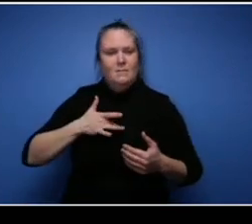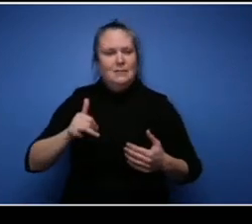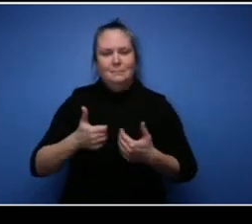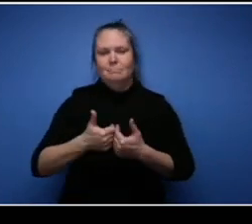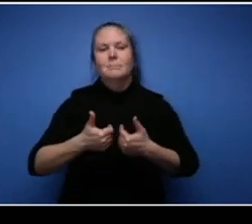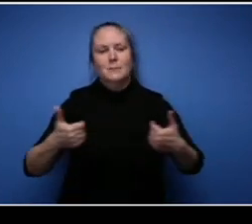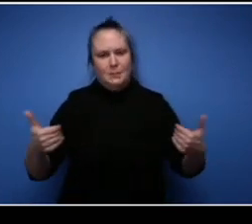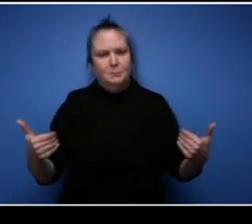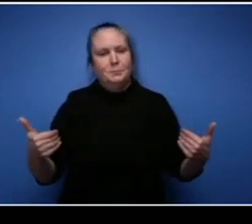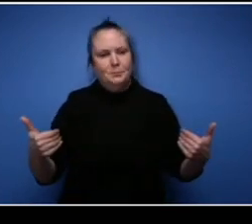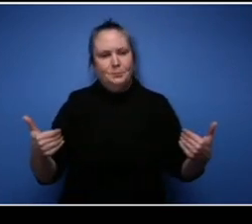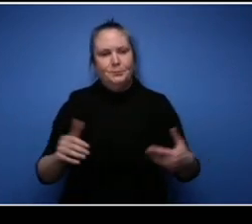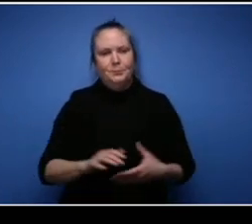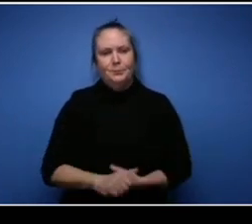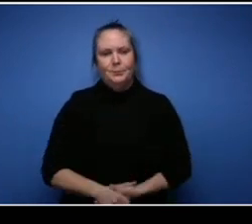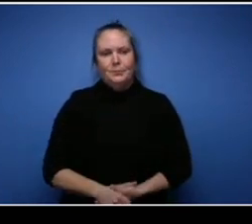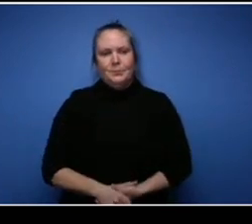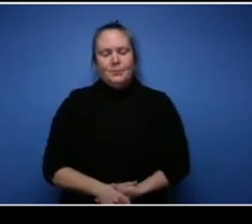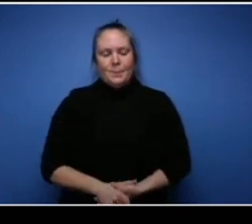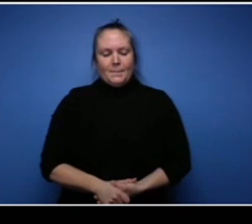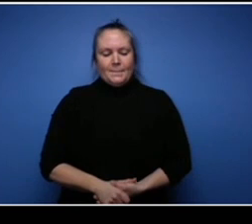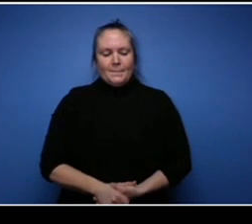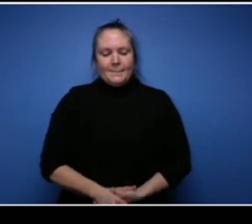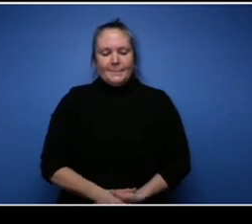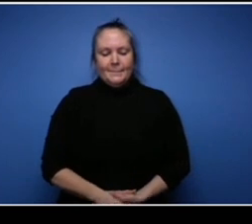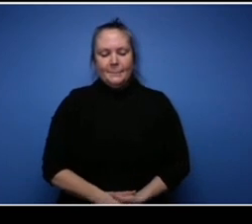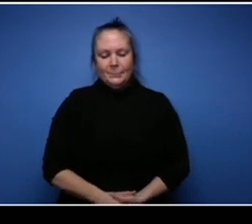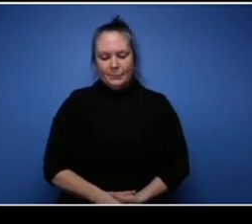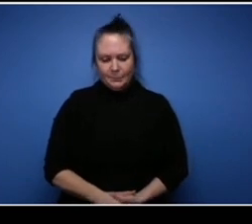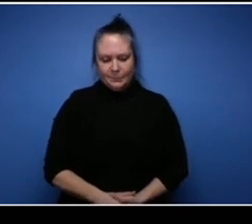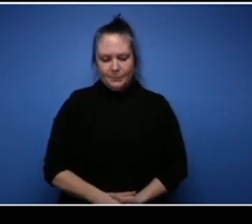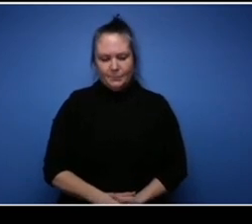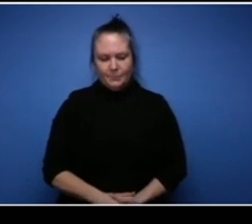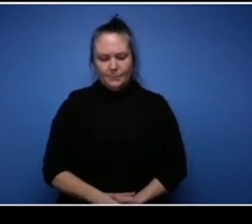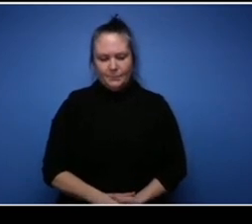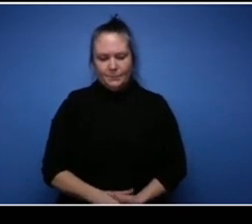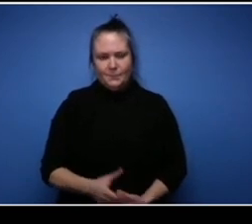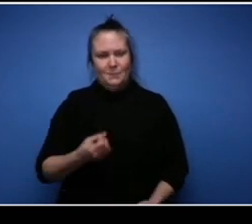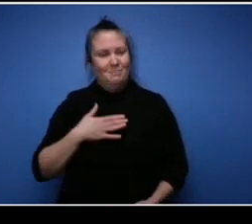the business and personal side that separation needs to be there in order to be successful